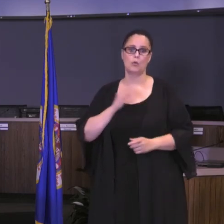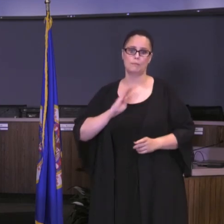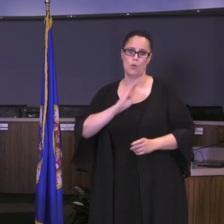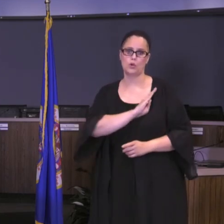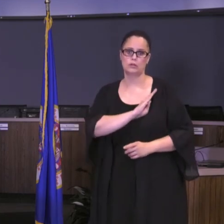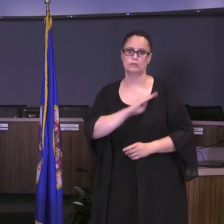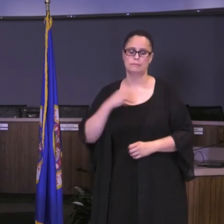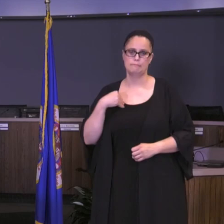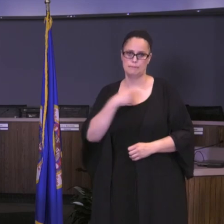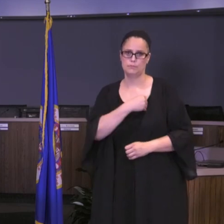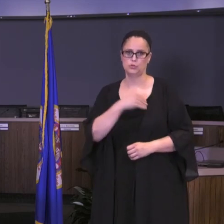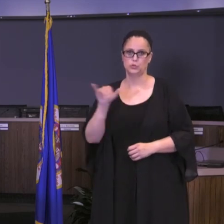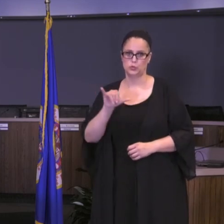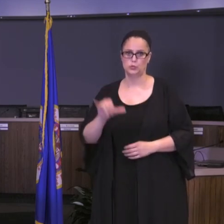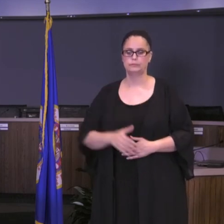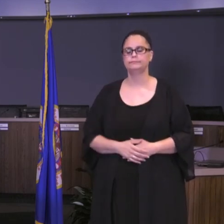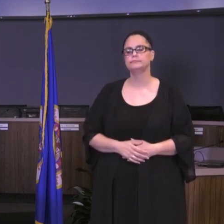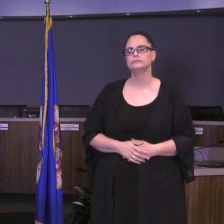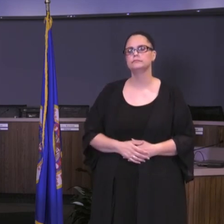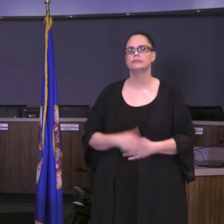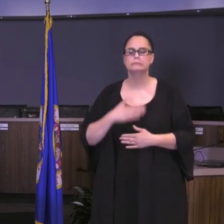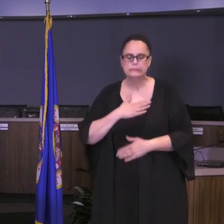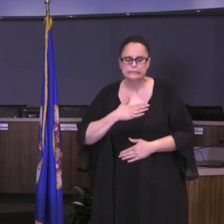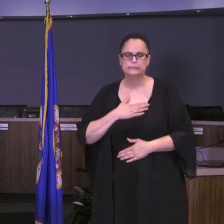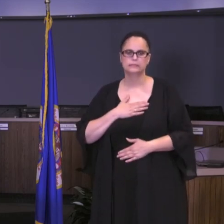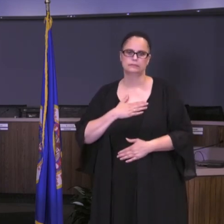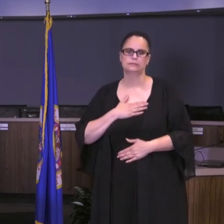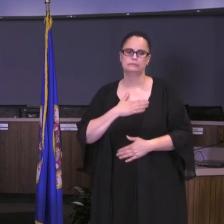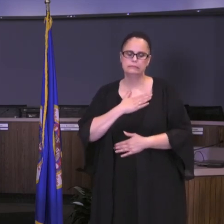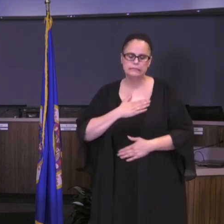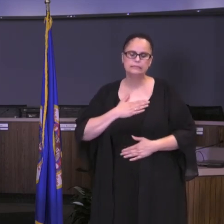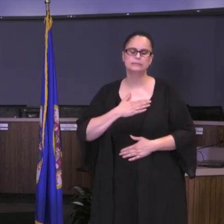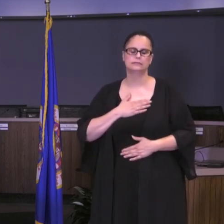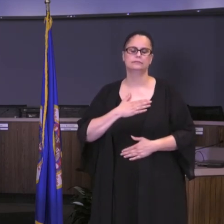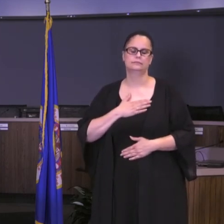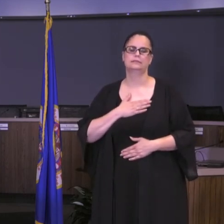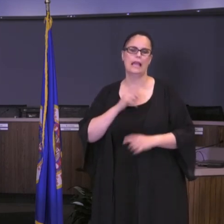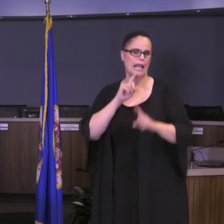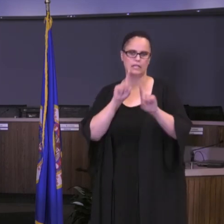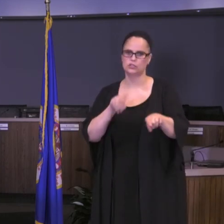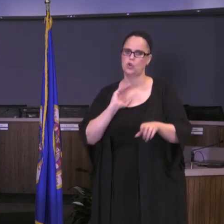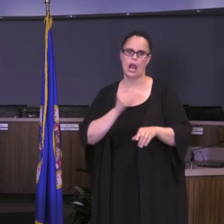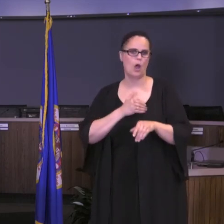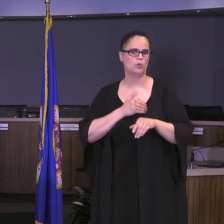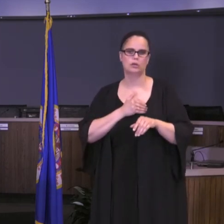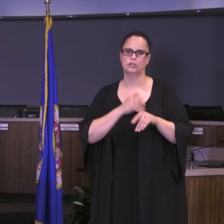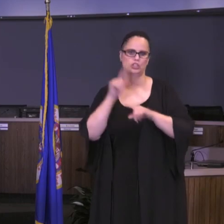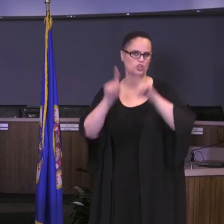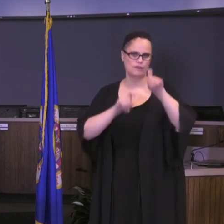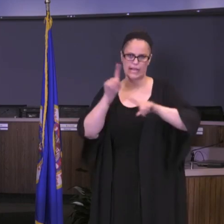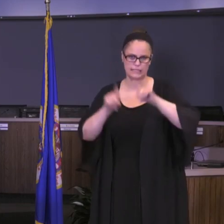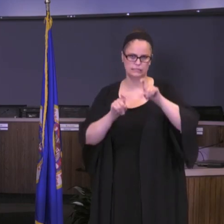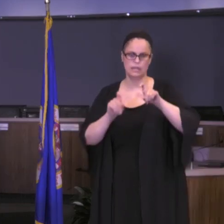I mentioned please, please, please, please take the surveys as they come to you. Our team promises to make them short and